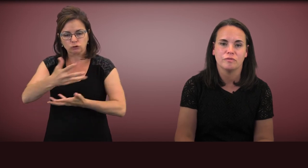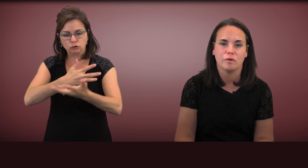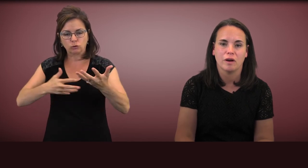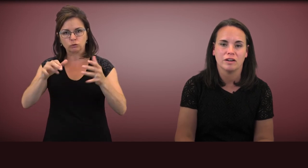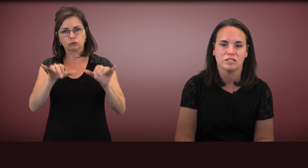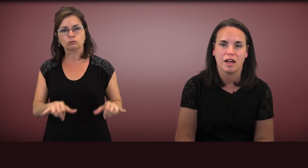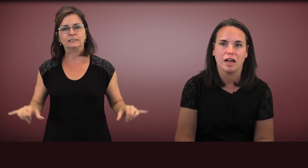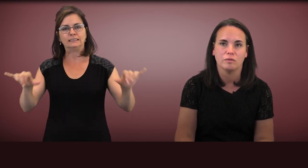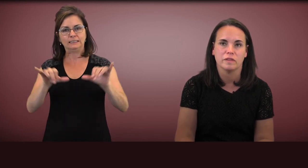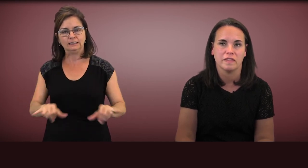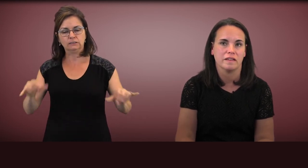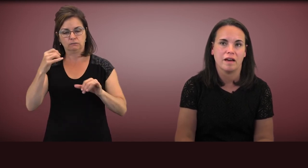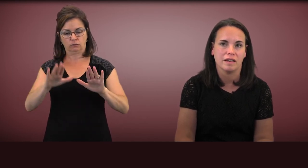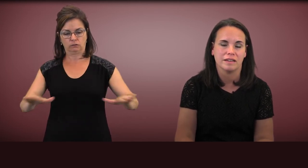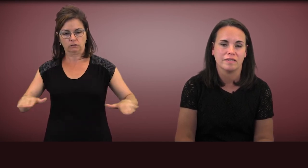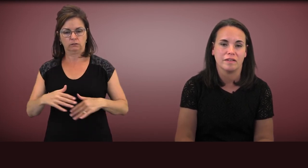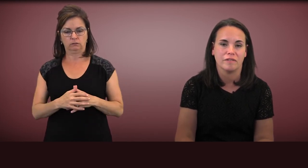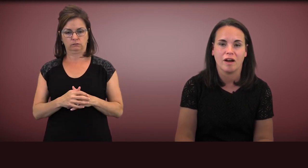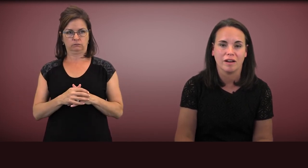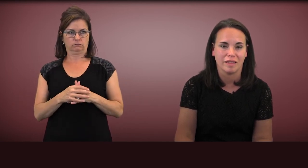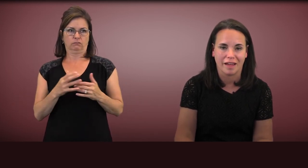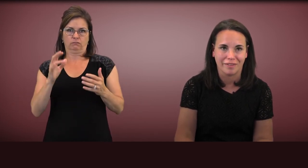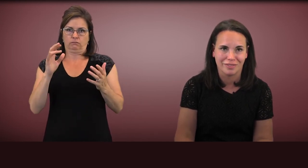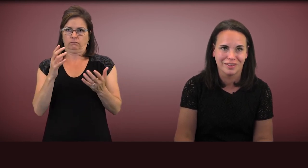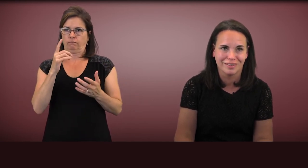for a child within the context of our lives.